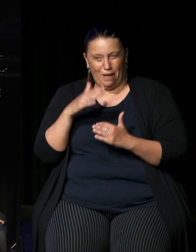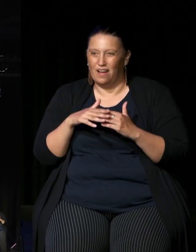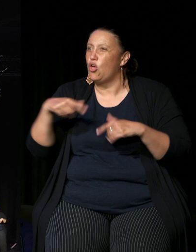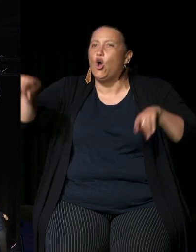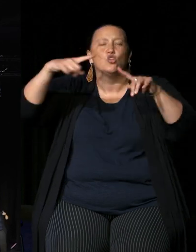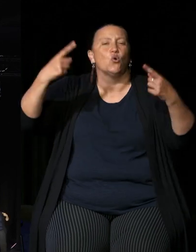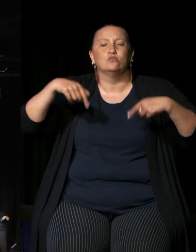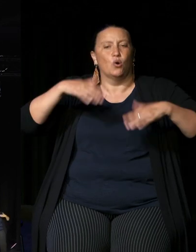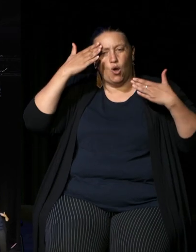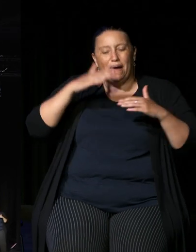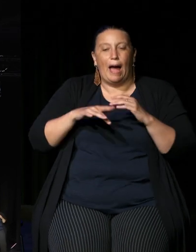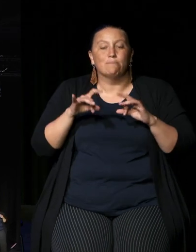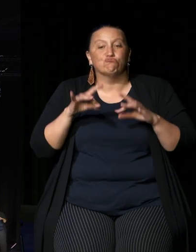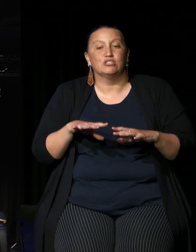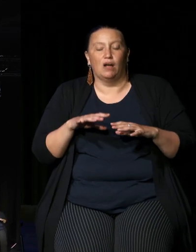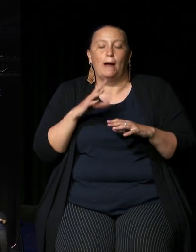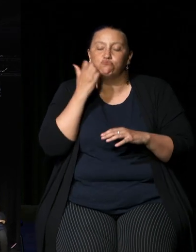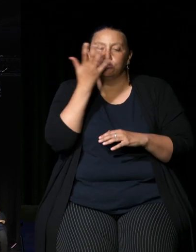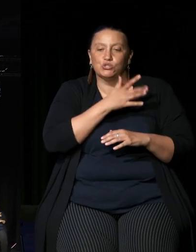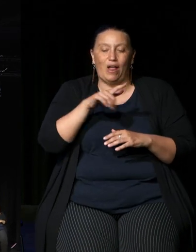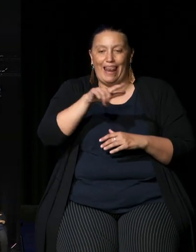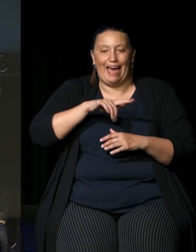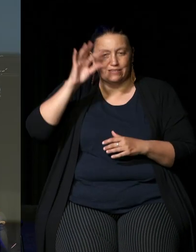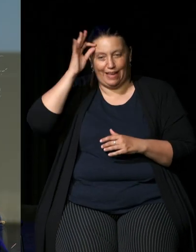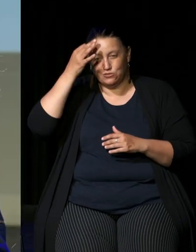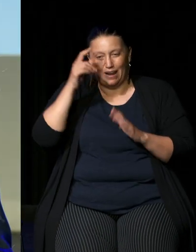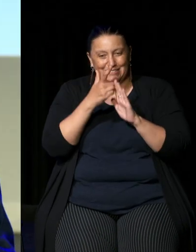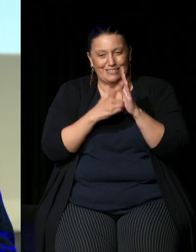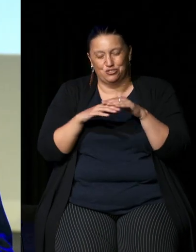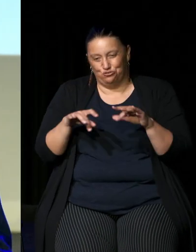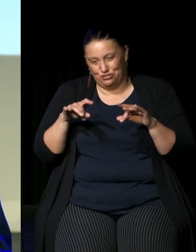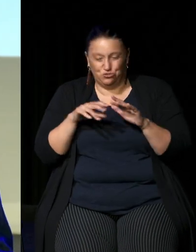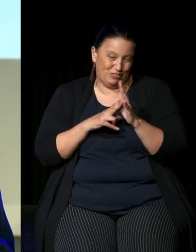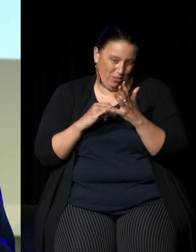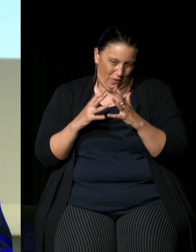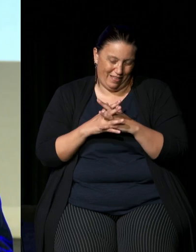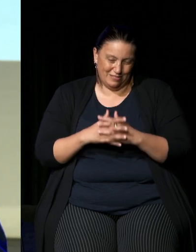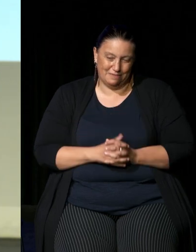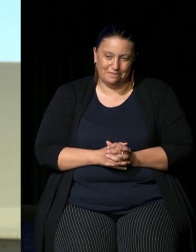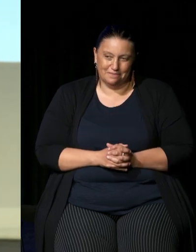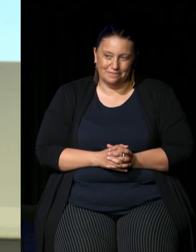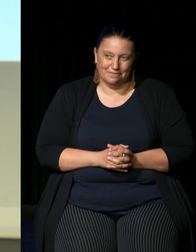legislation in in this in New South Wales that has many issues with it